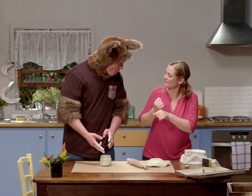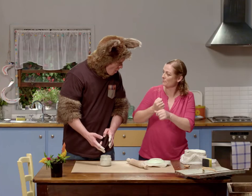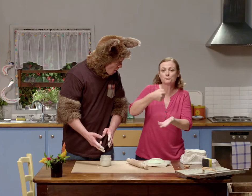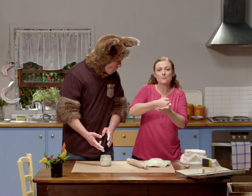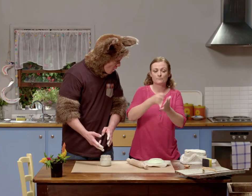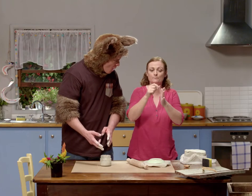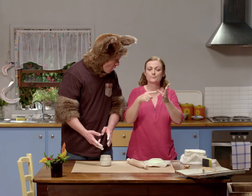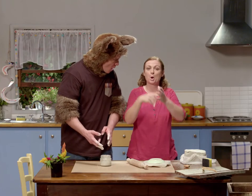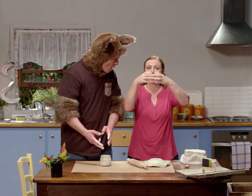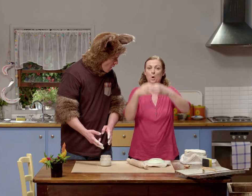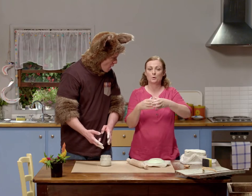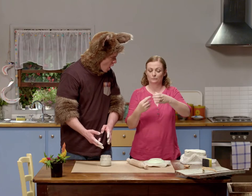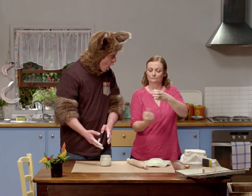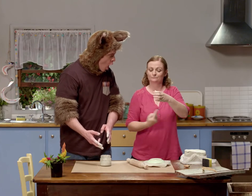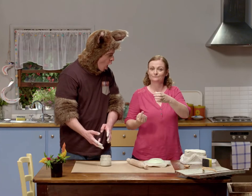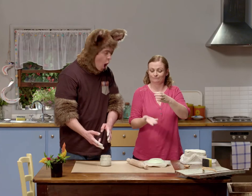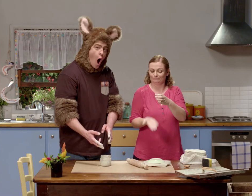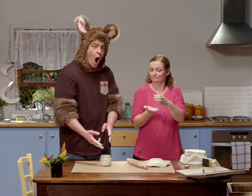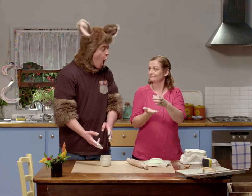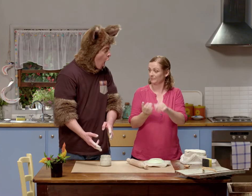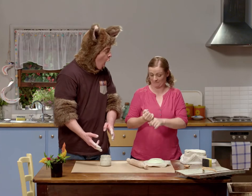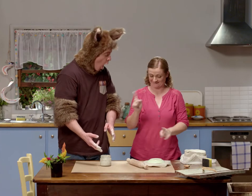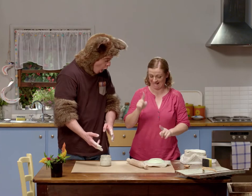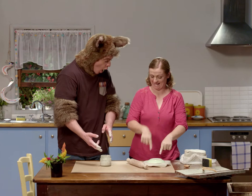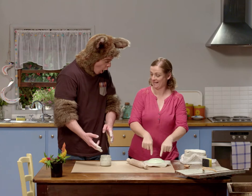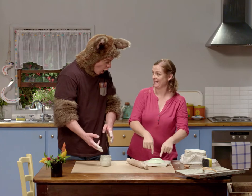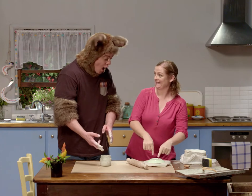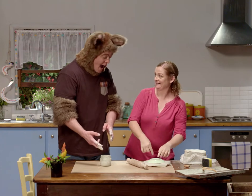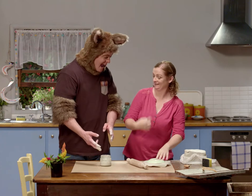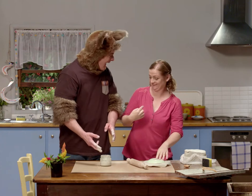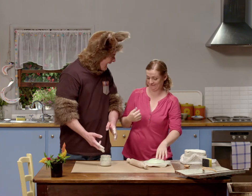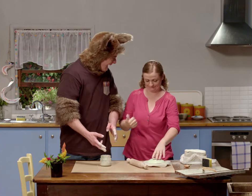I'm now making the bottom of the pot the base. This is how I'm going to do it.